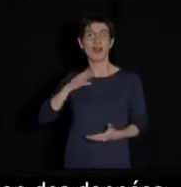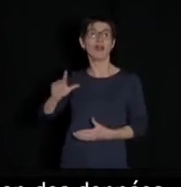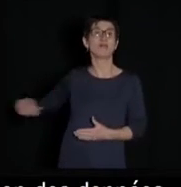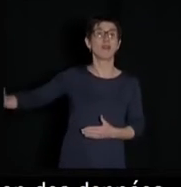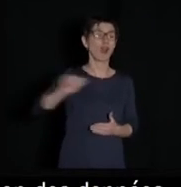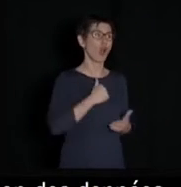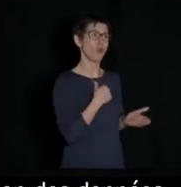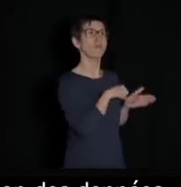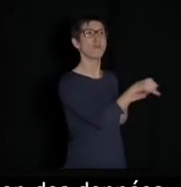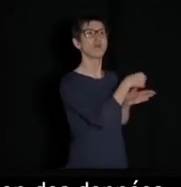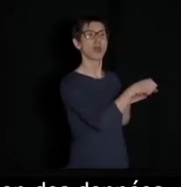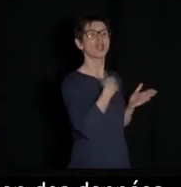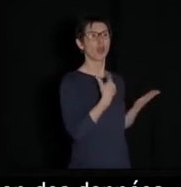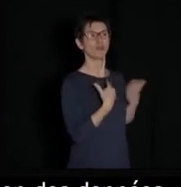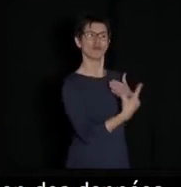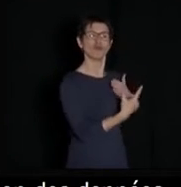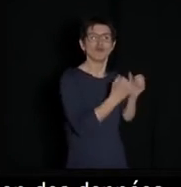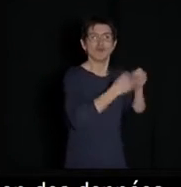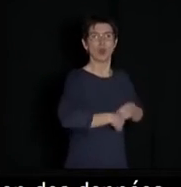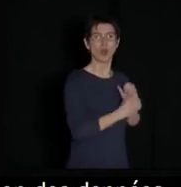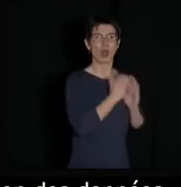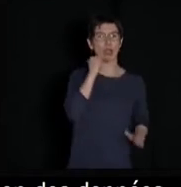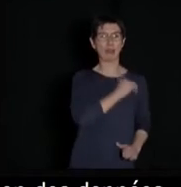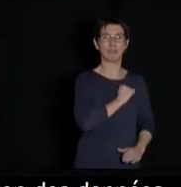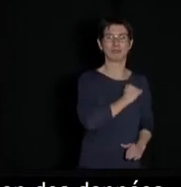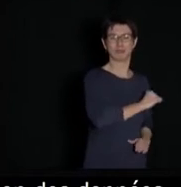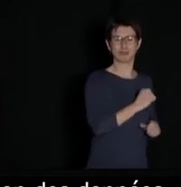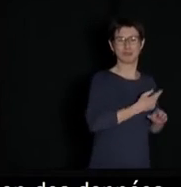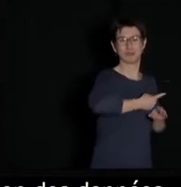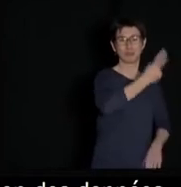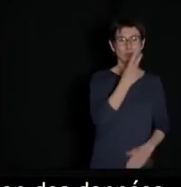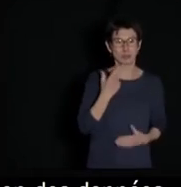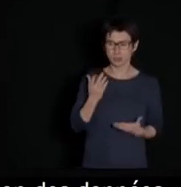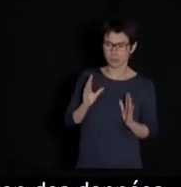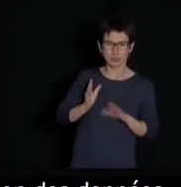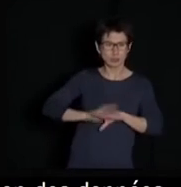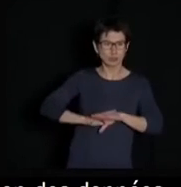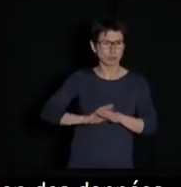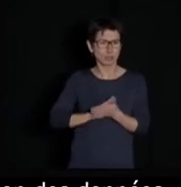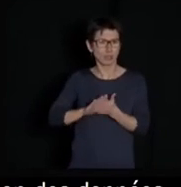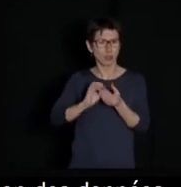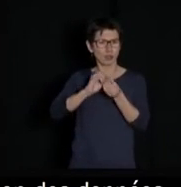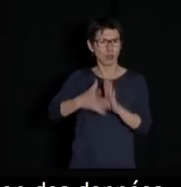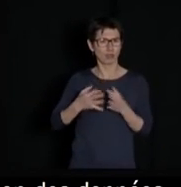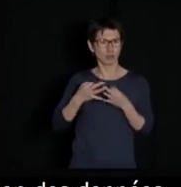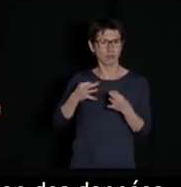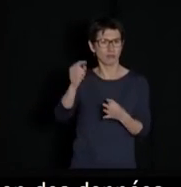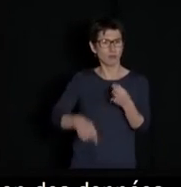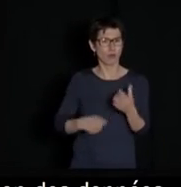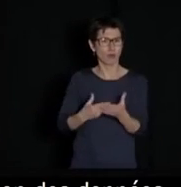they want to make the contents of those who pay more accesible, and those who don't will have to wait. Net neutrality consists in forbidding such practices.